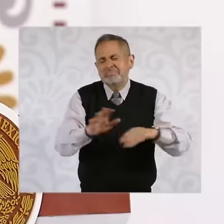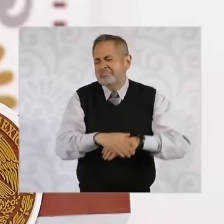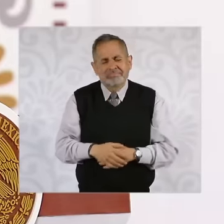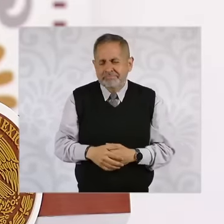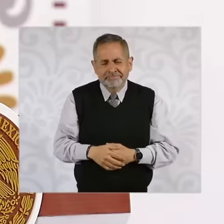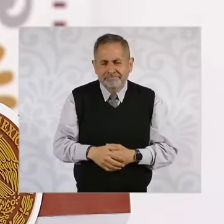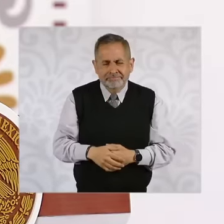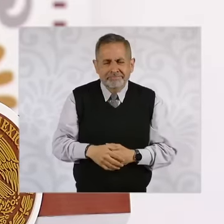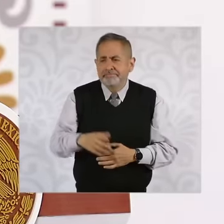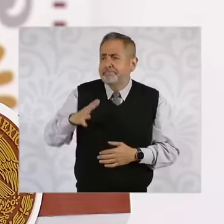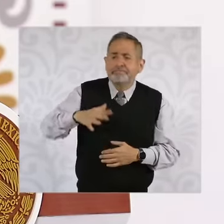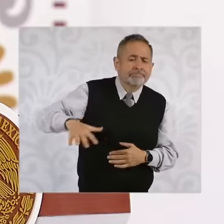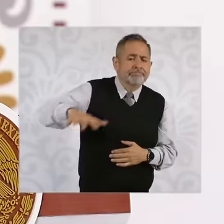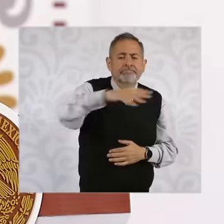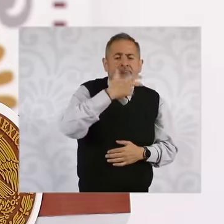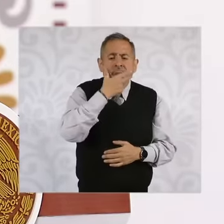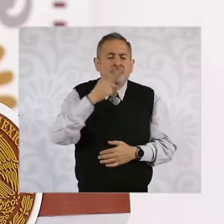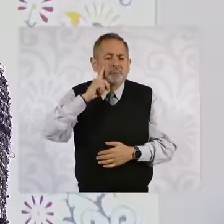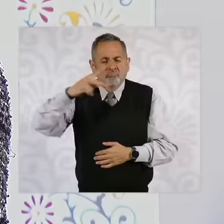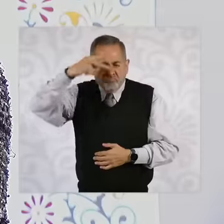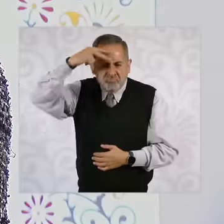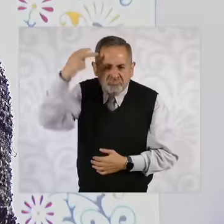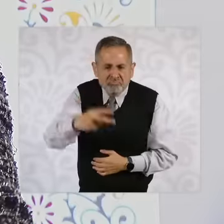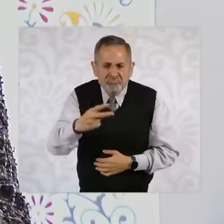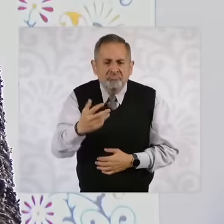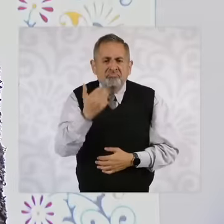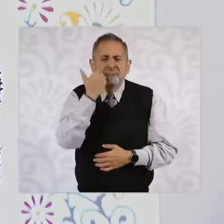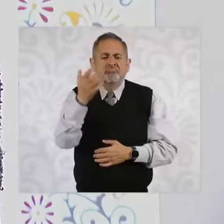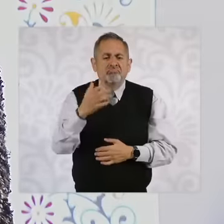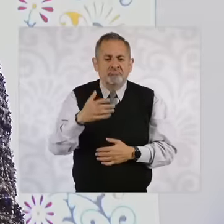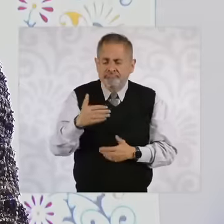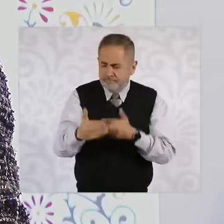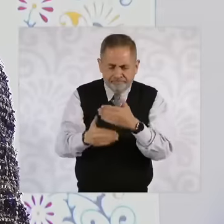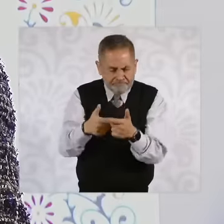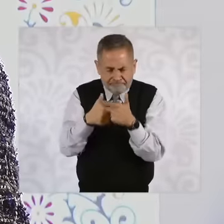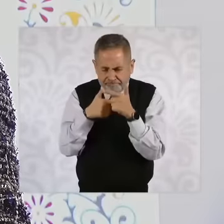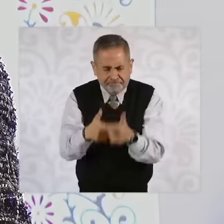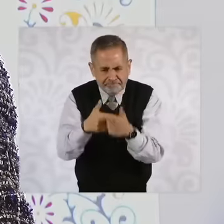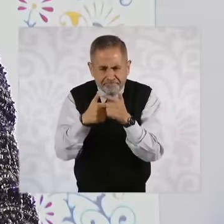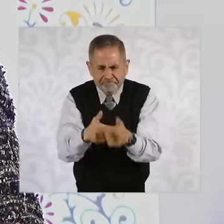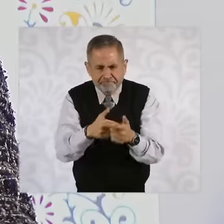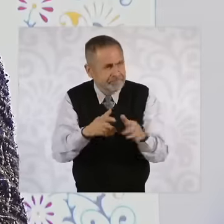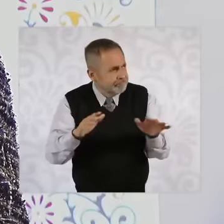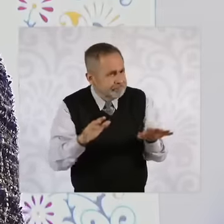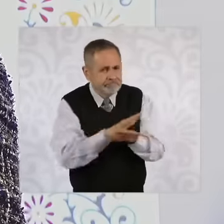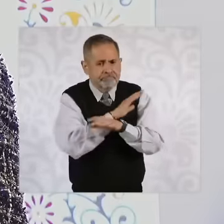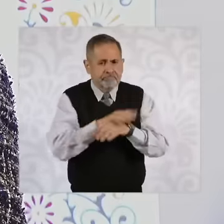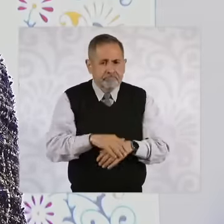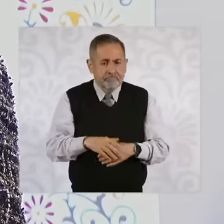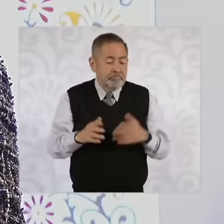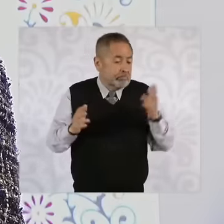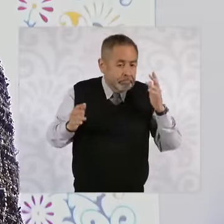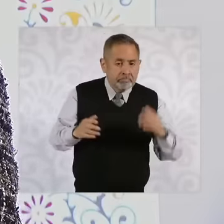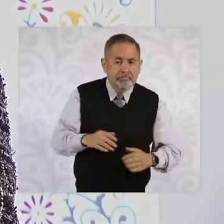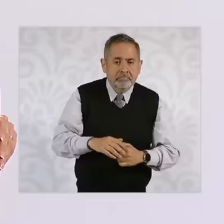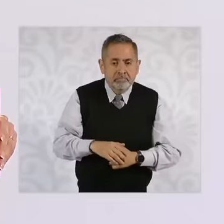each and all Mexicans, let this process move forward, who was not even in favor of the